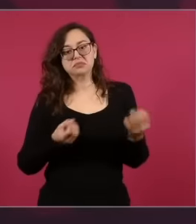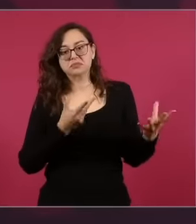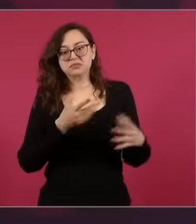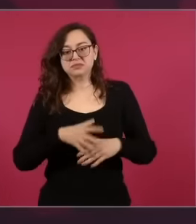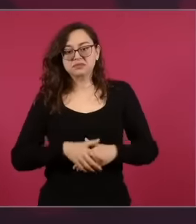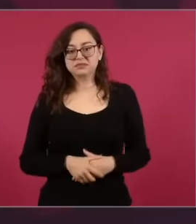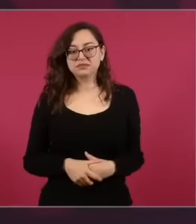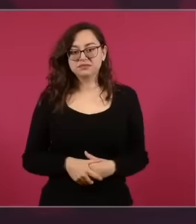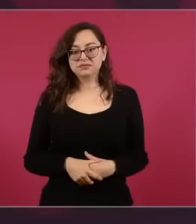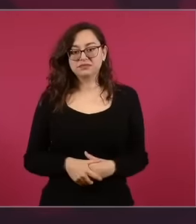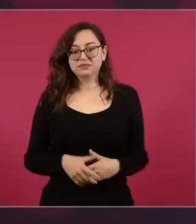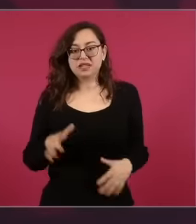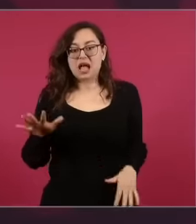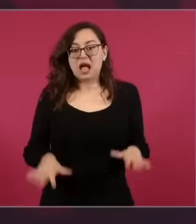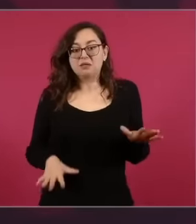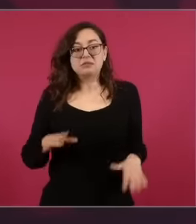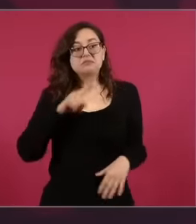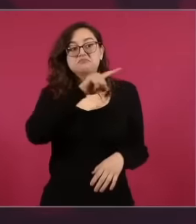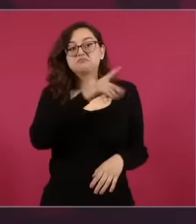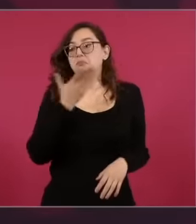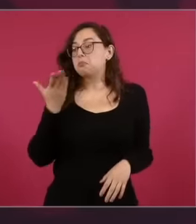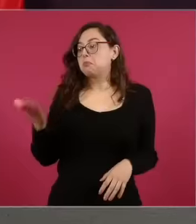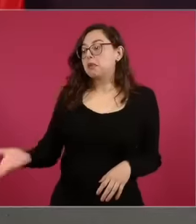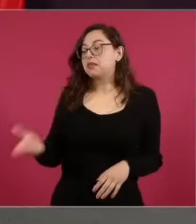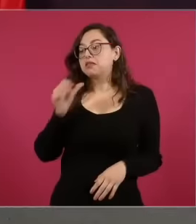asked of them